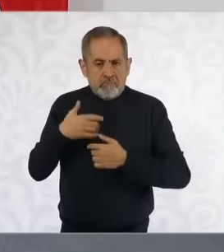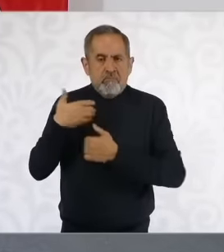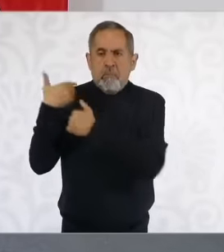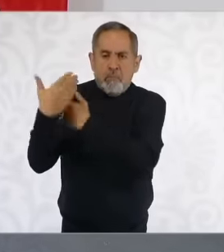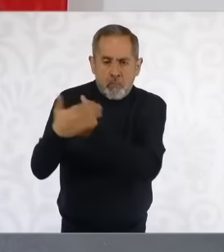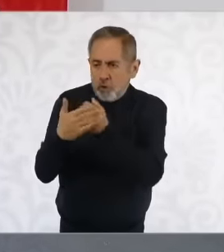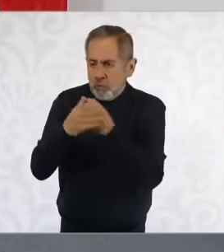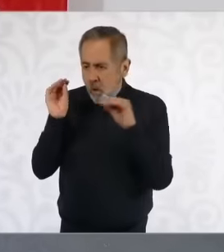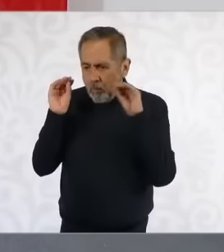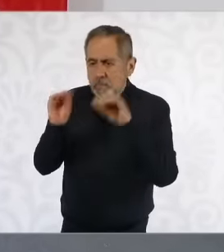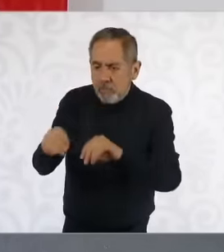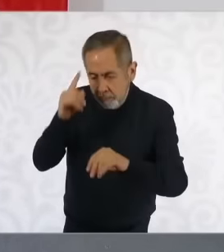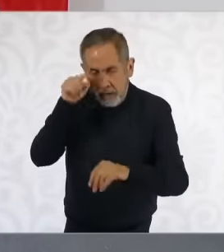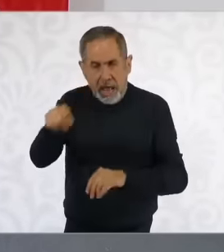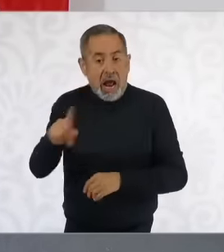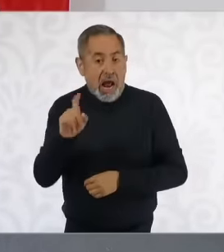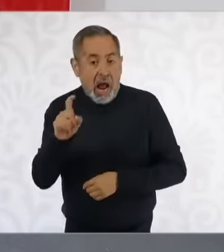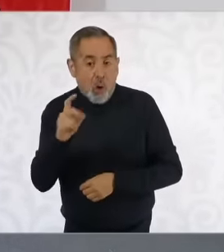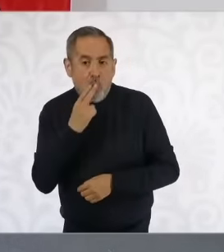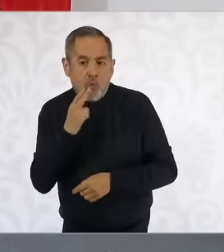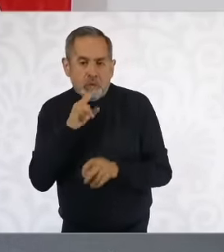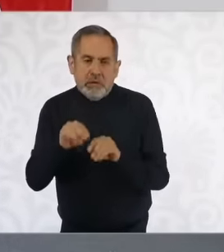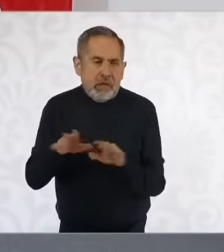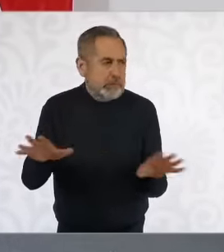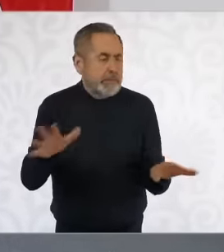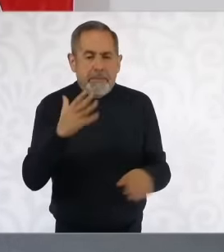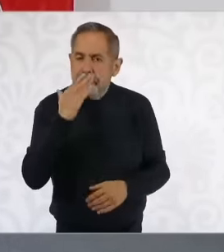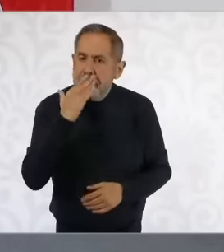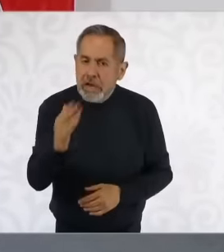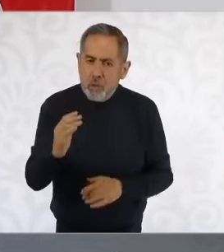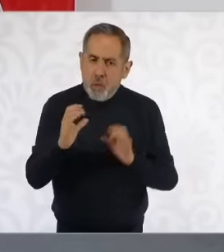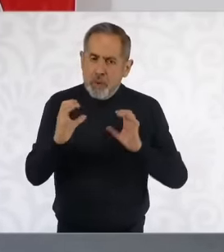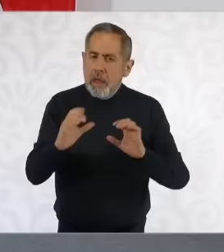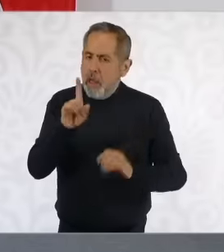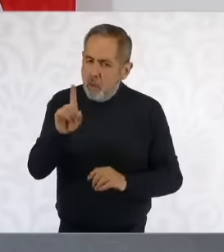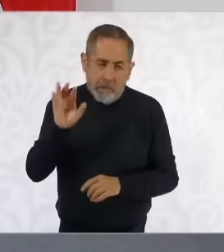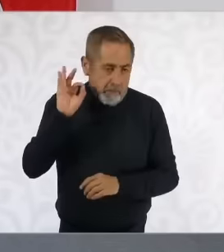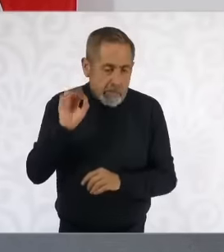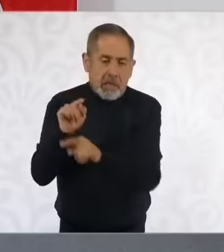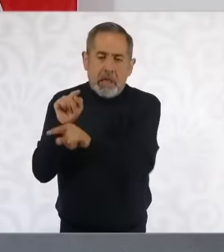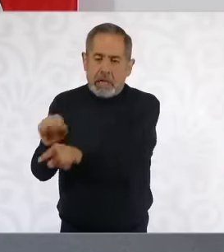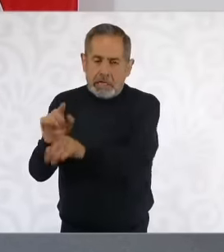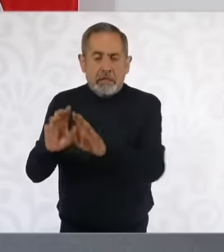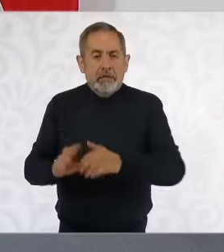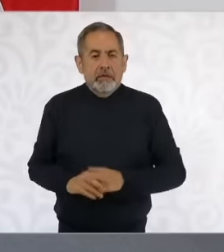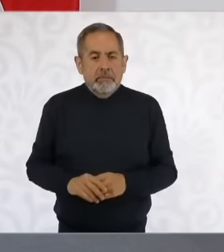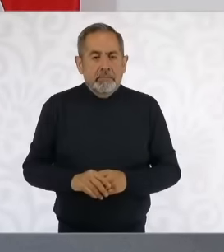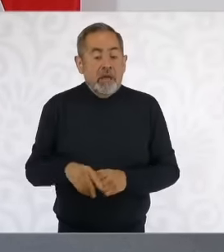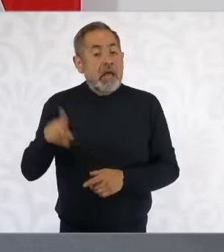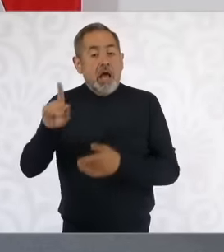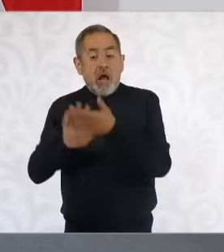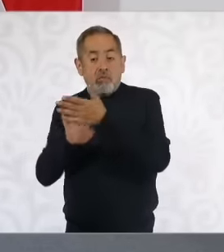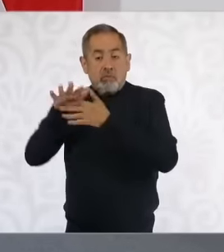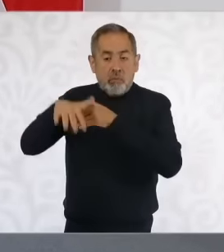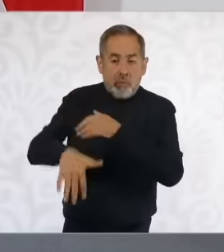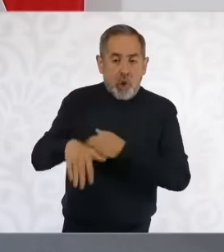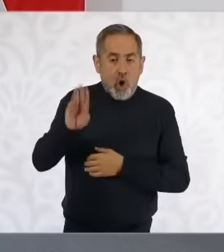to make the use of water more efficient, the Bosque dam. It is the last dam that is in